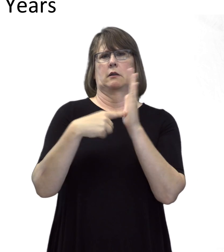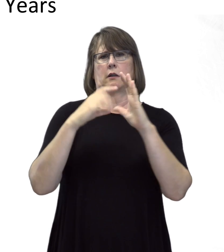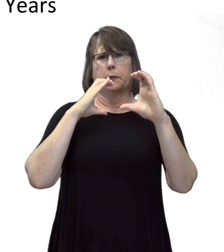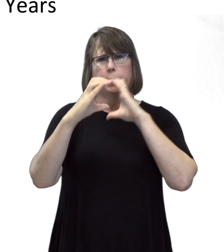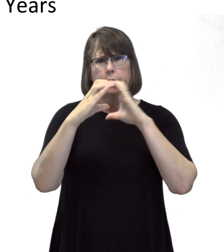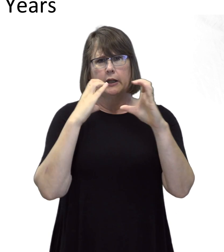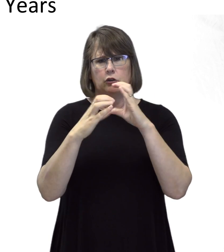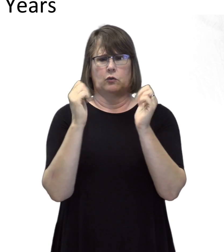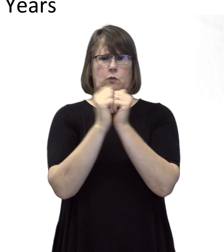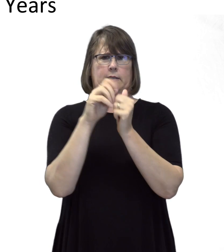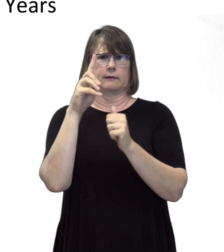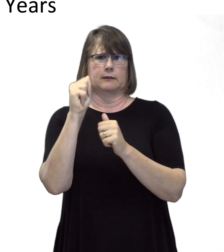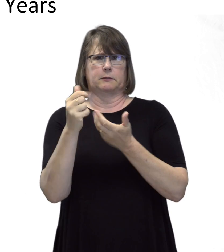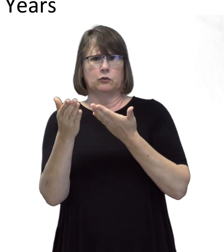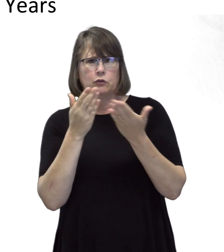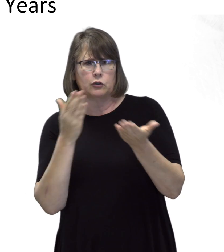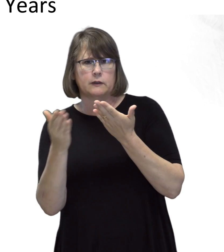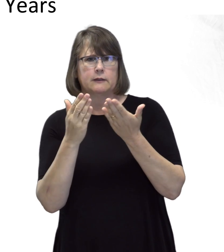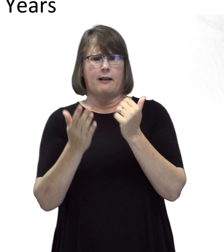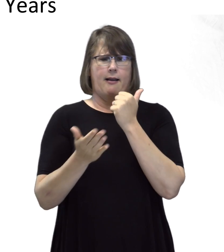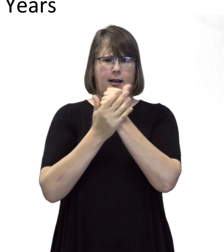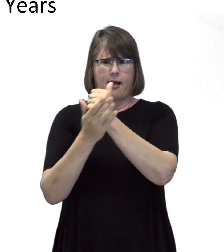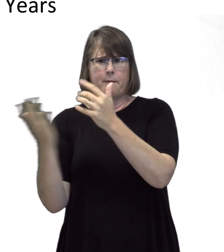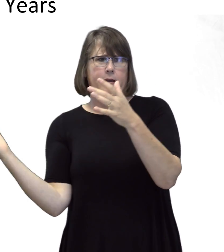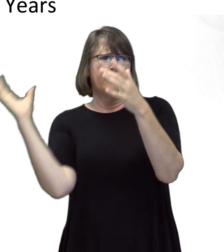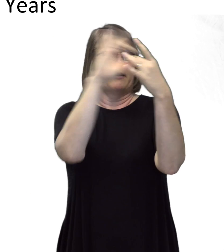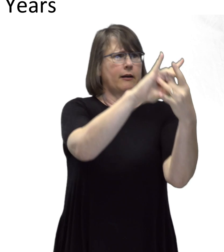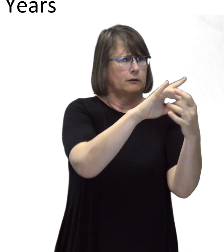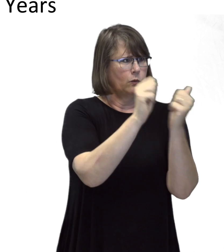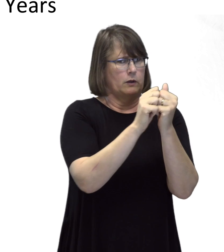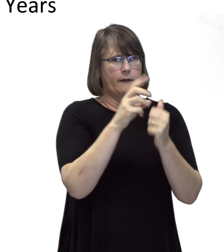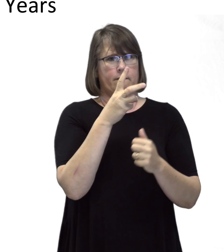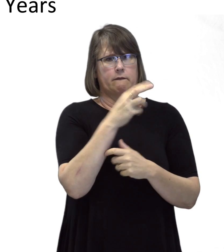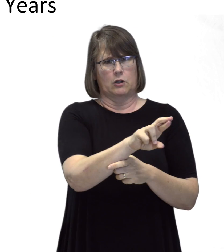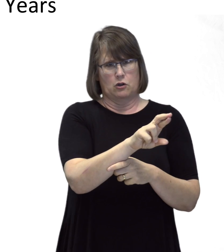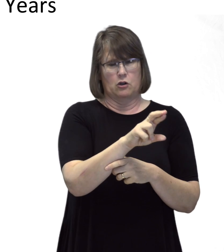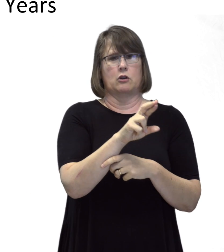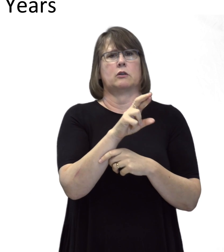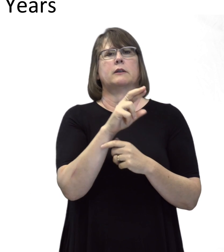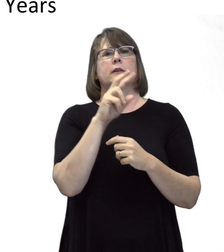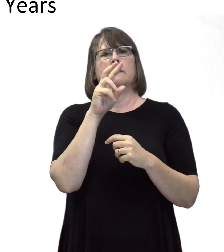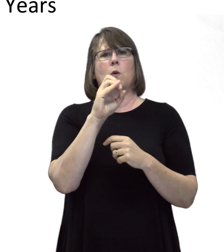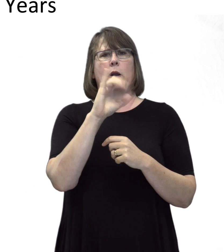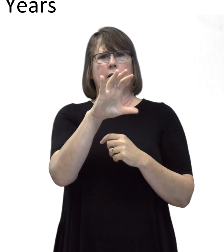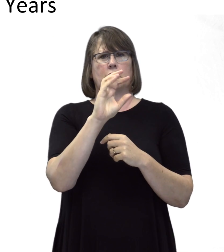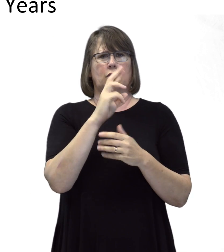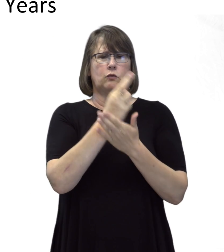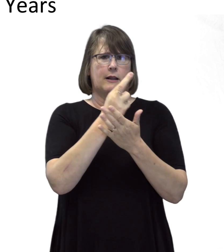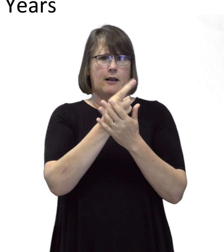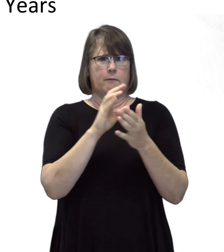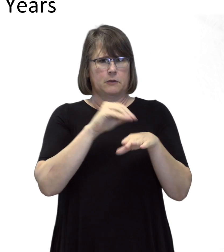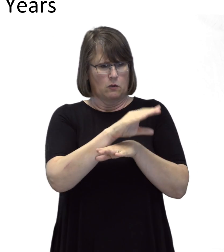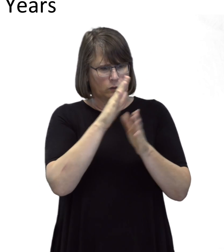with disability services and making connections with vocational rehabilitation counselors.